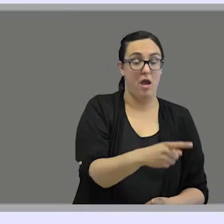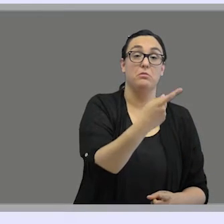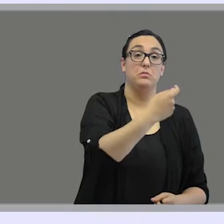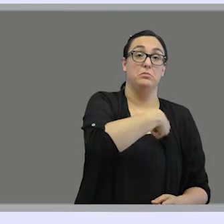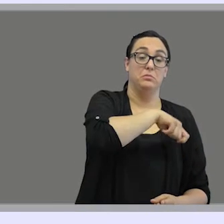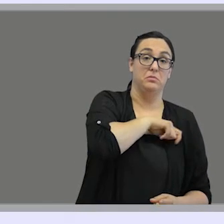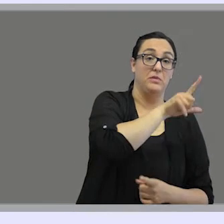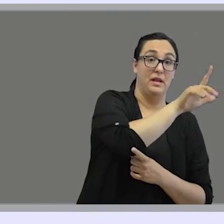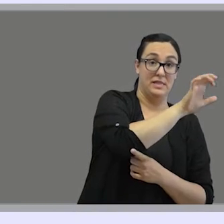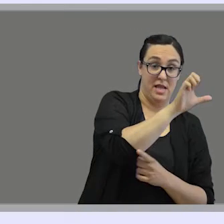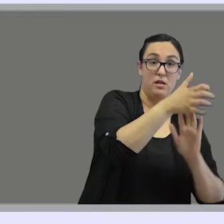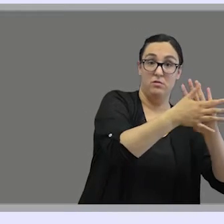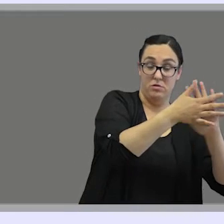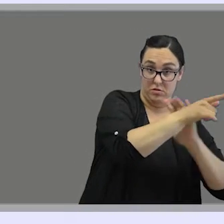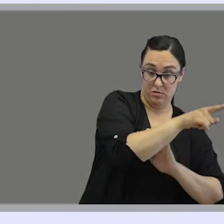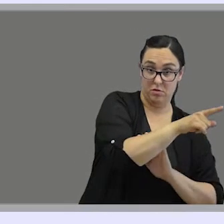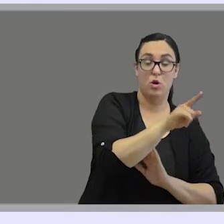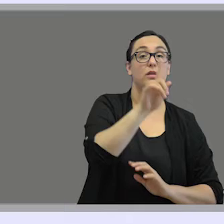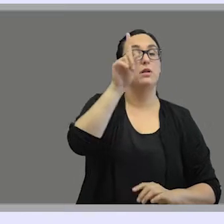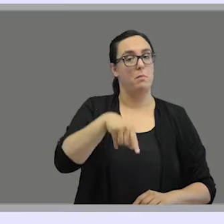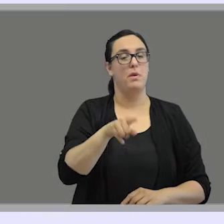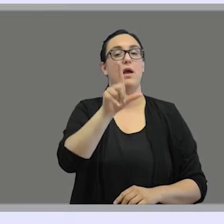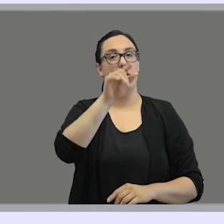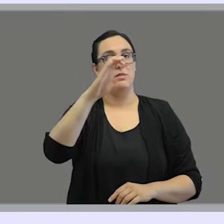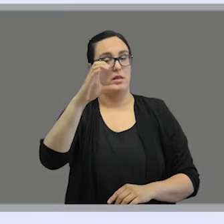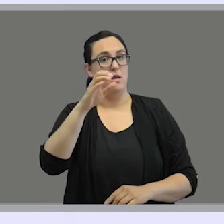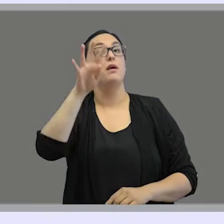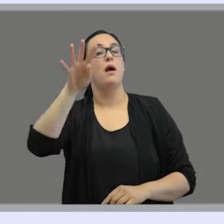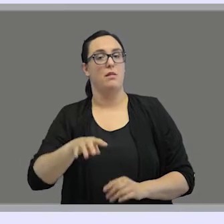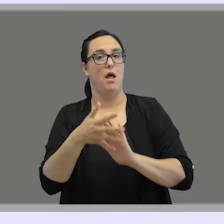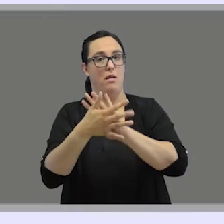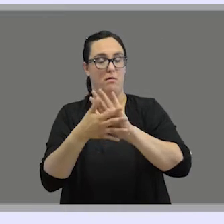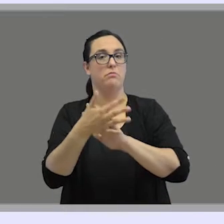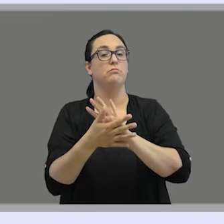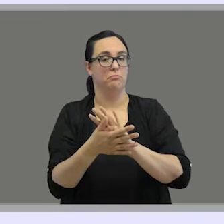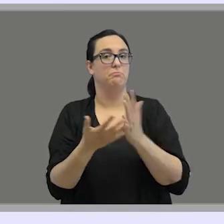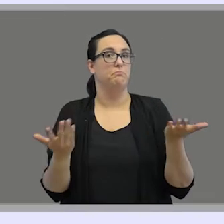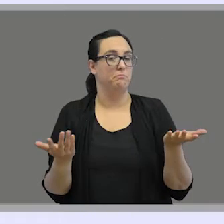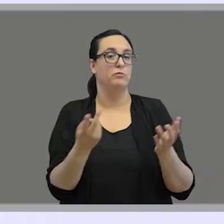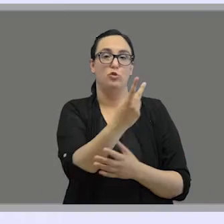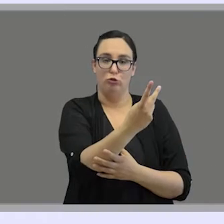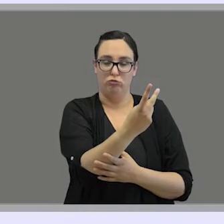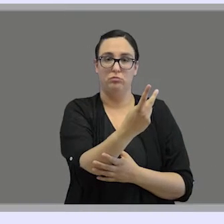Spanish Sign Language or LSE, and Catalan Sign Language or LSC.